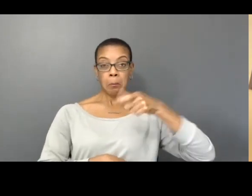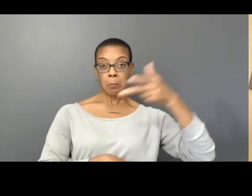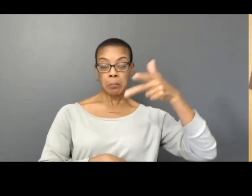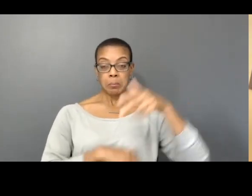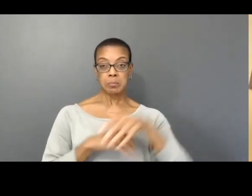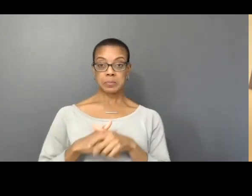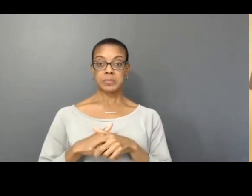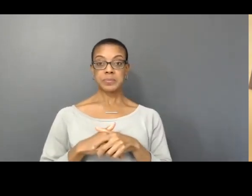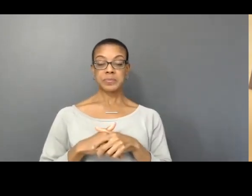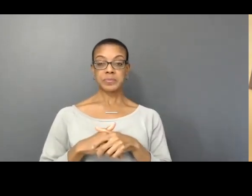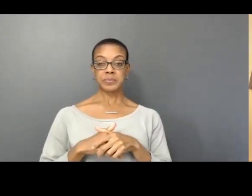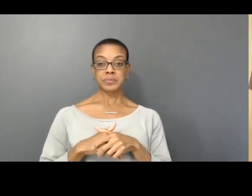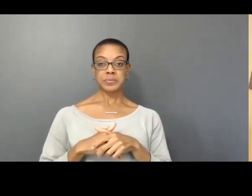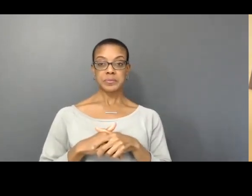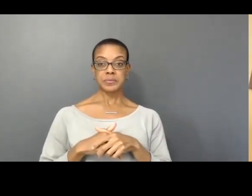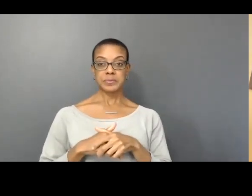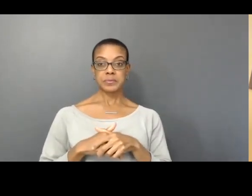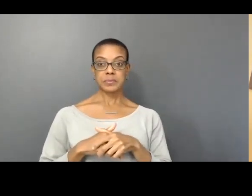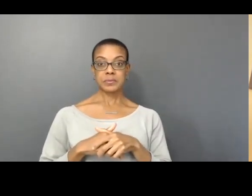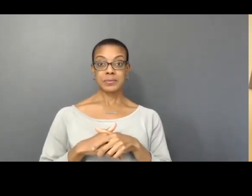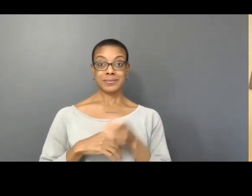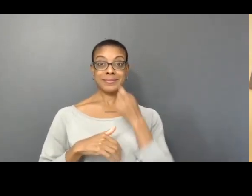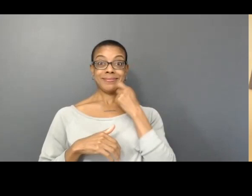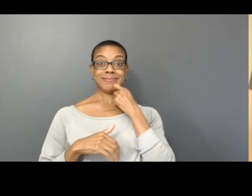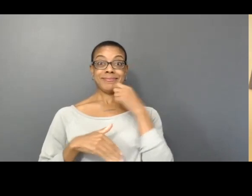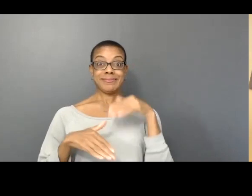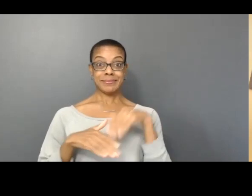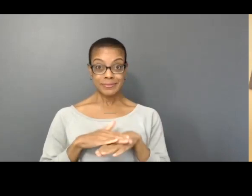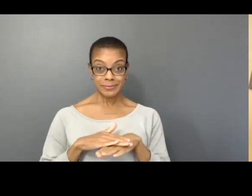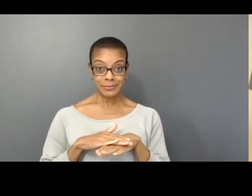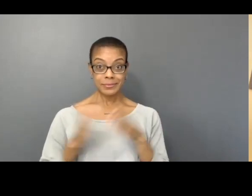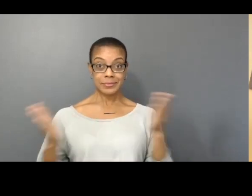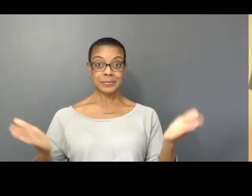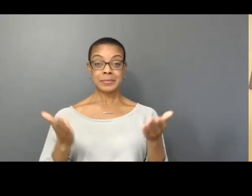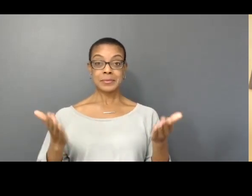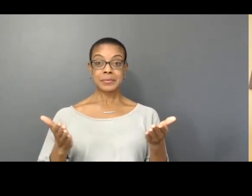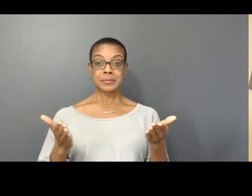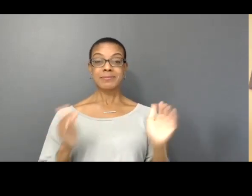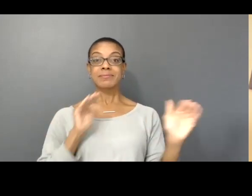just entered from the waiting room, I'd like to remind you that again this meeting